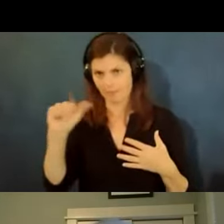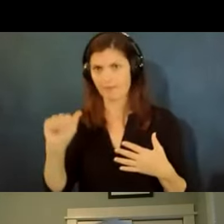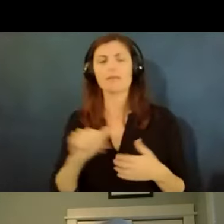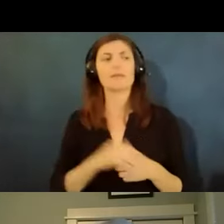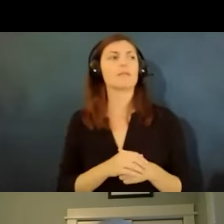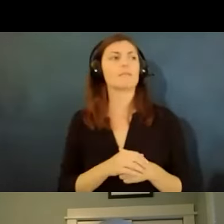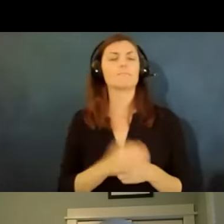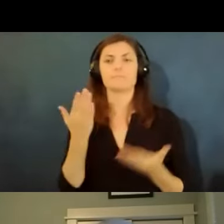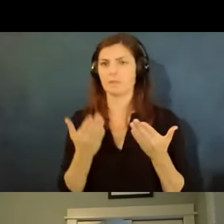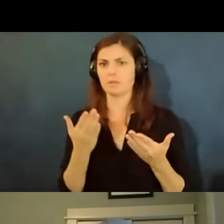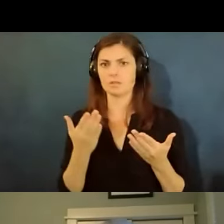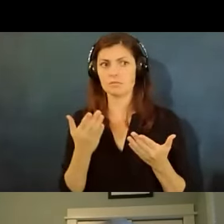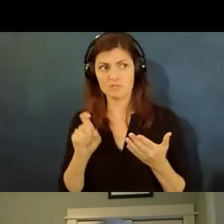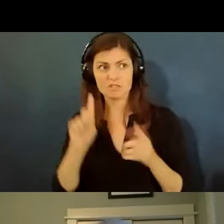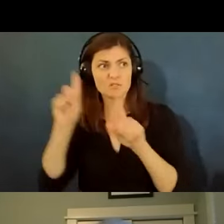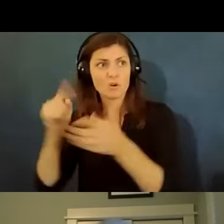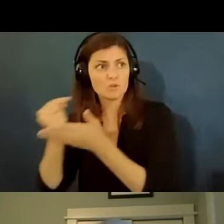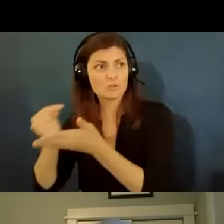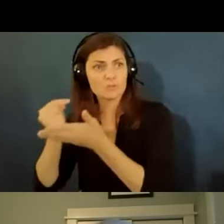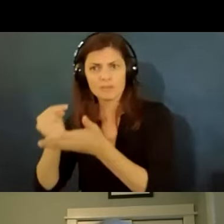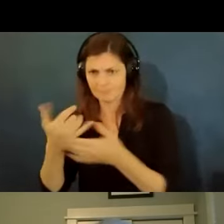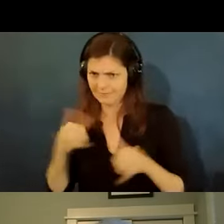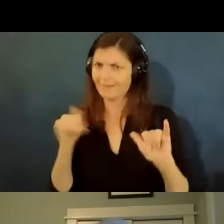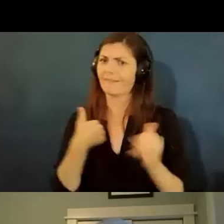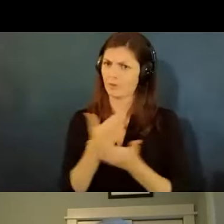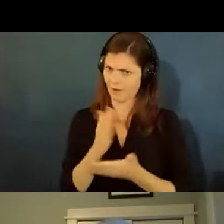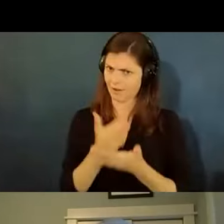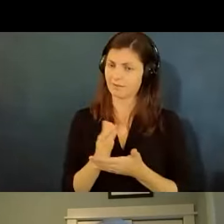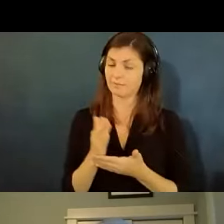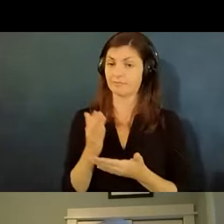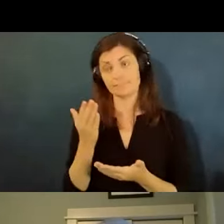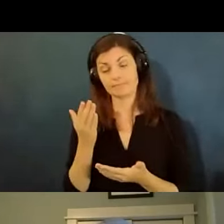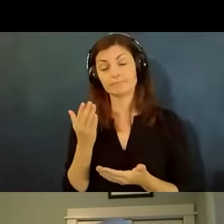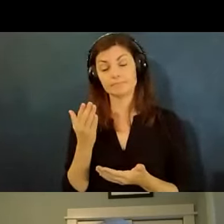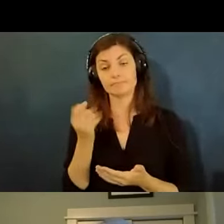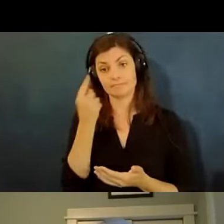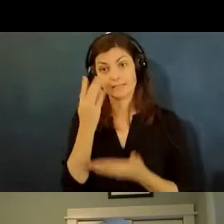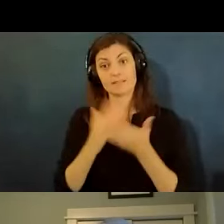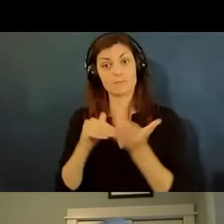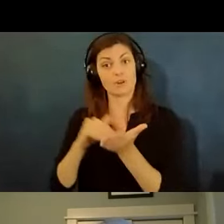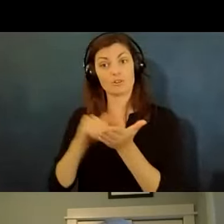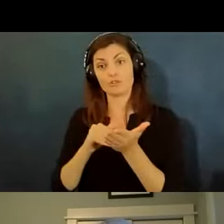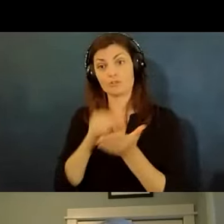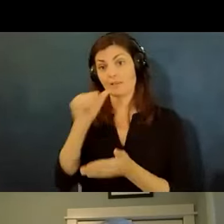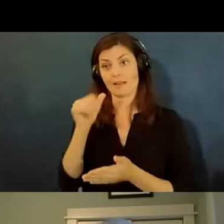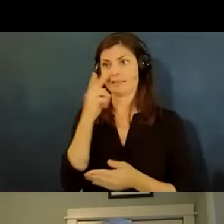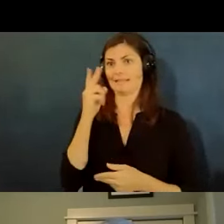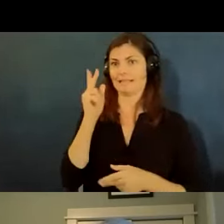you have that same right now some doctors may not be seeing patients in person so